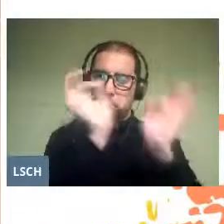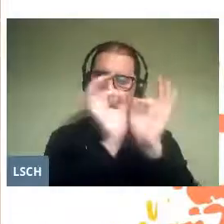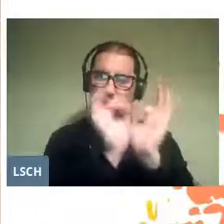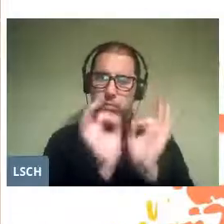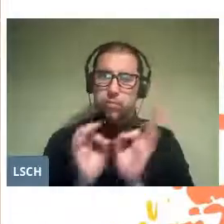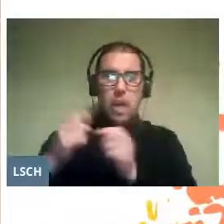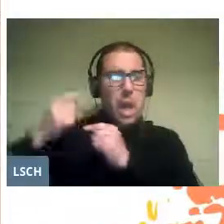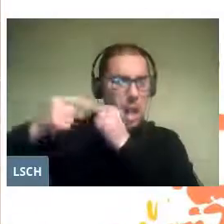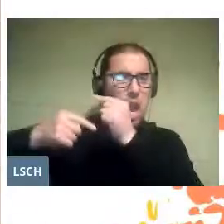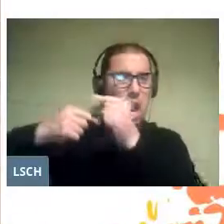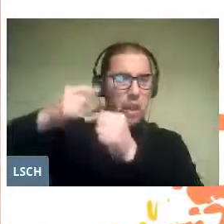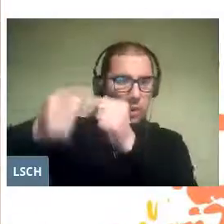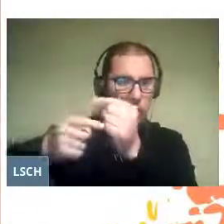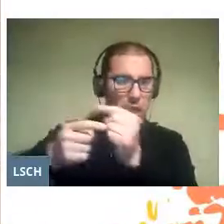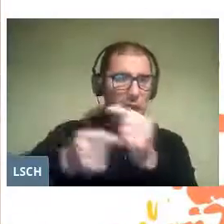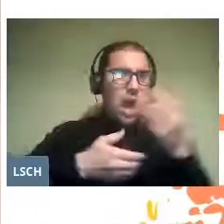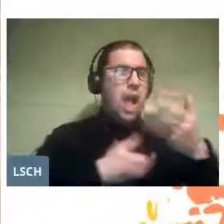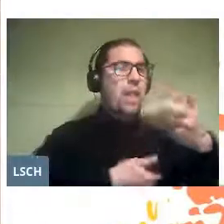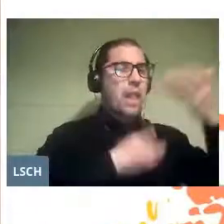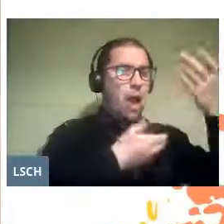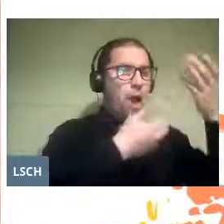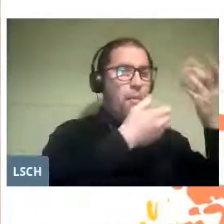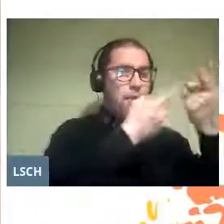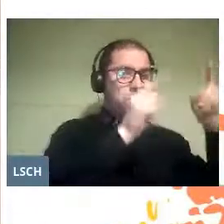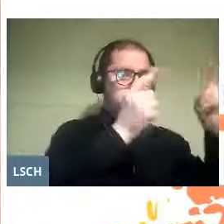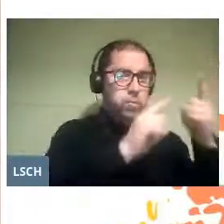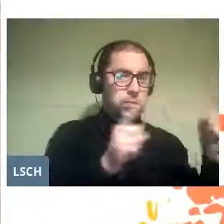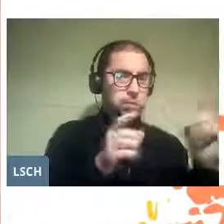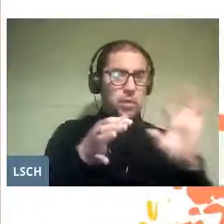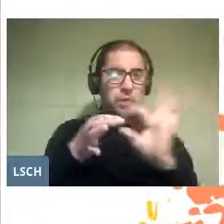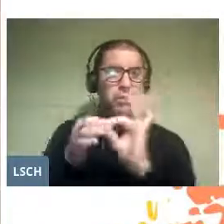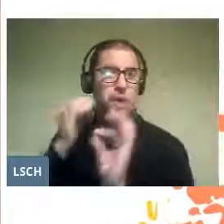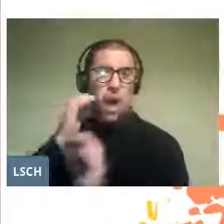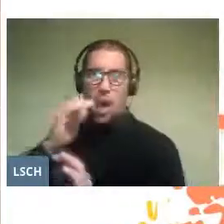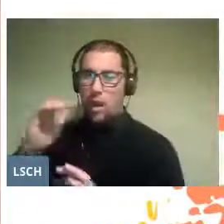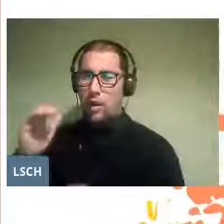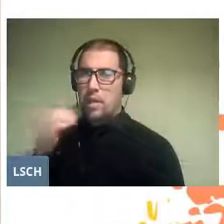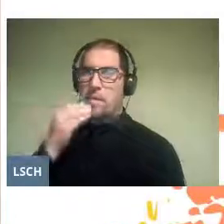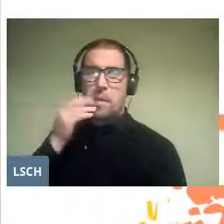of the relationship between music and children, and review cases of experiences